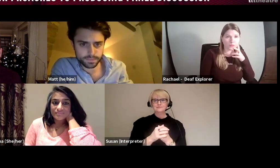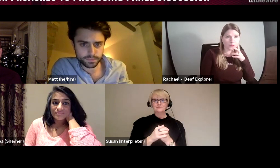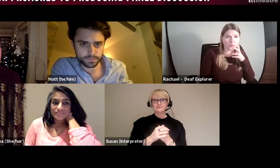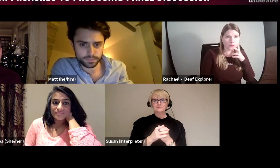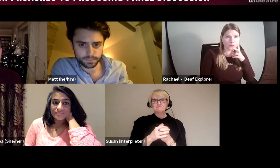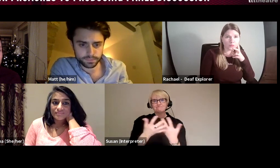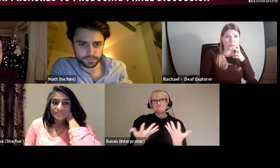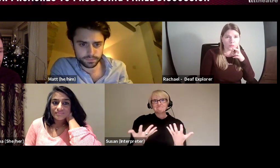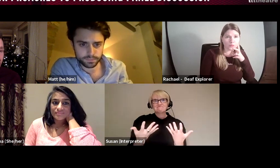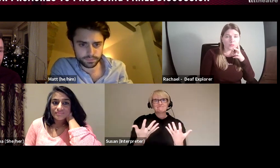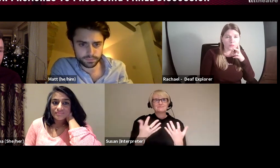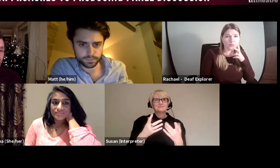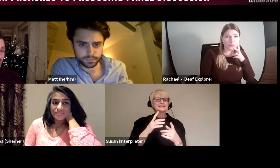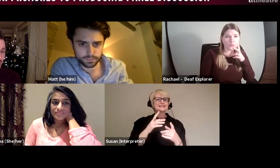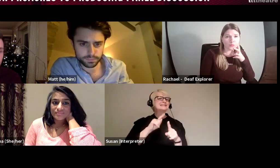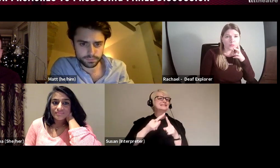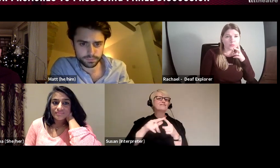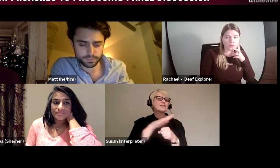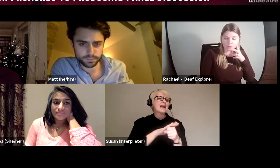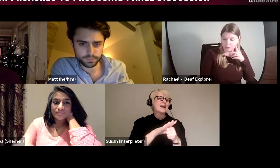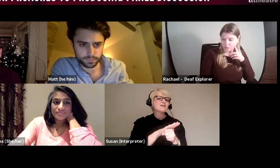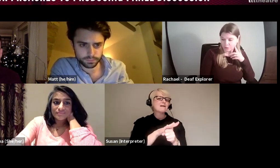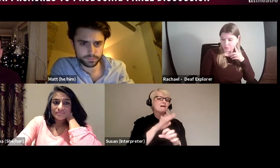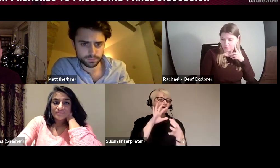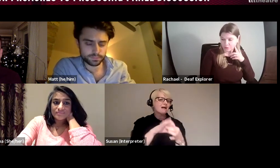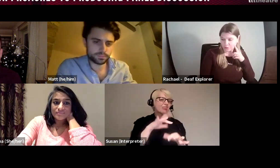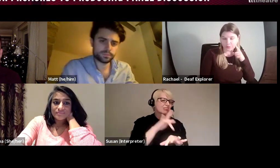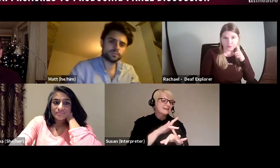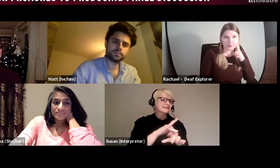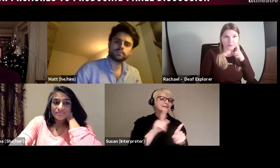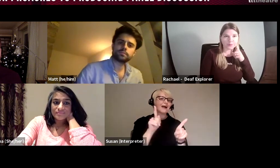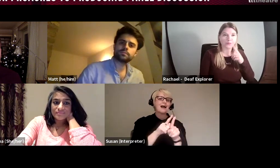worked in different areas of Theatre such as press or marketing, and you will find